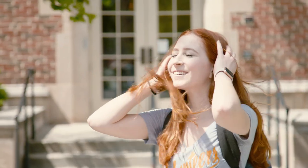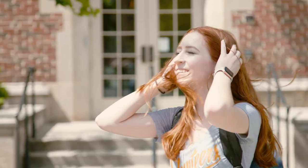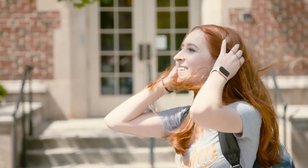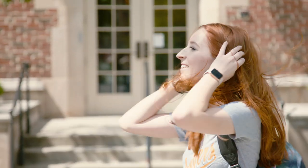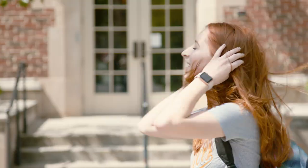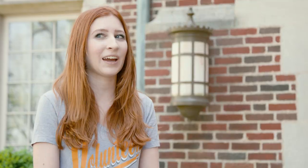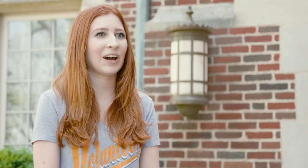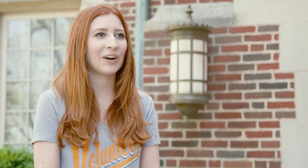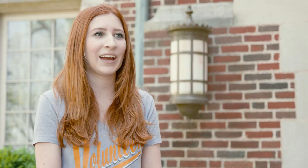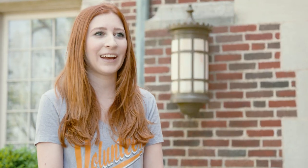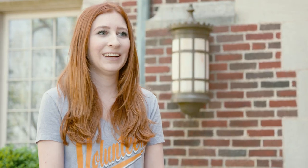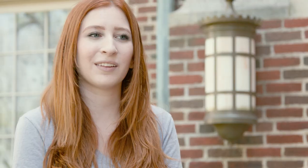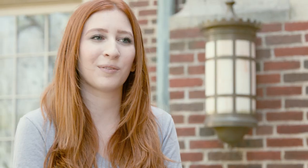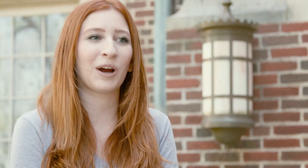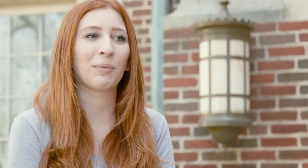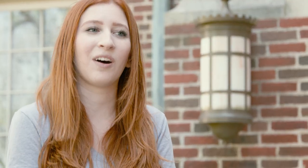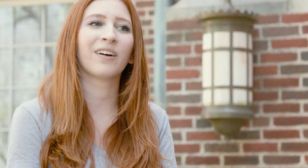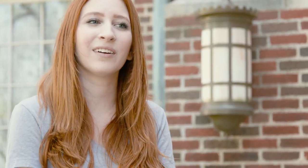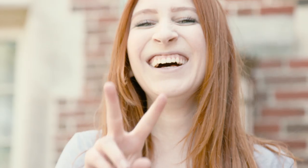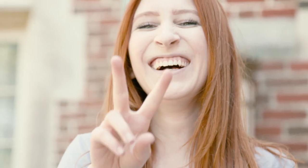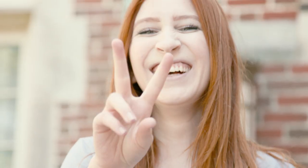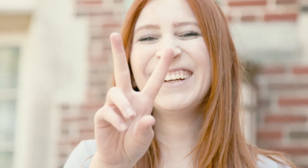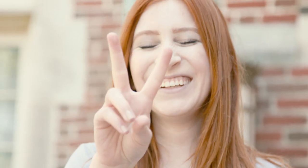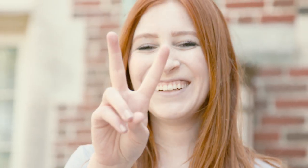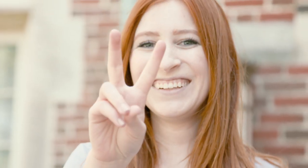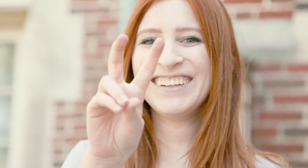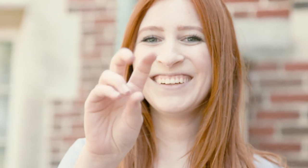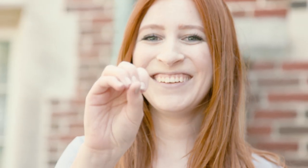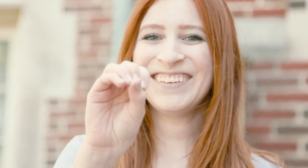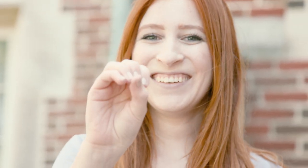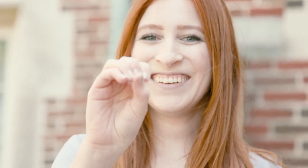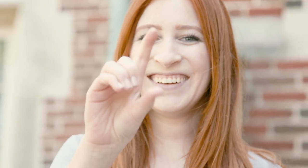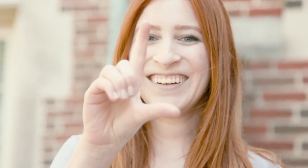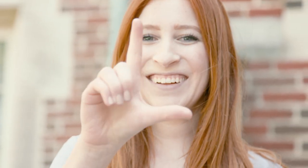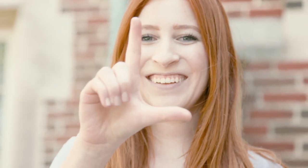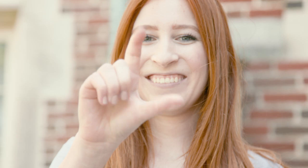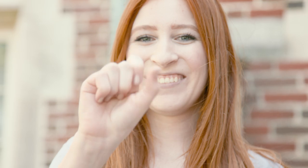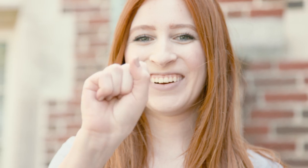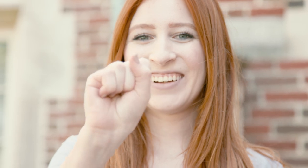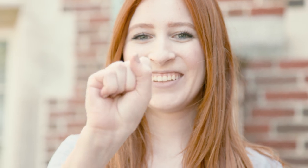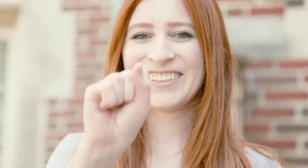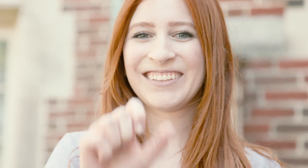our names and it was, like, okay this is where I belong. It's great because you really get to know your professors, and every single professor really cares about you